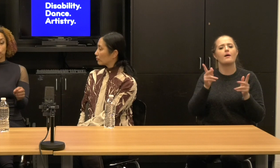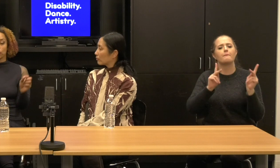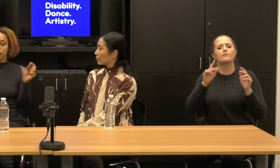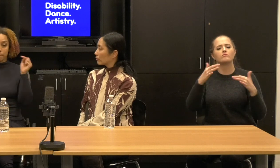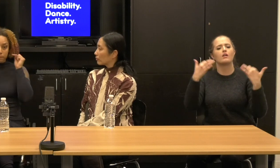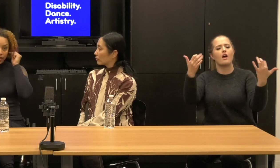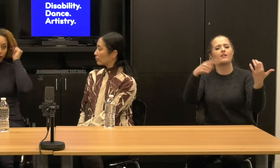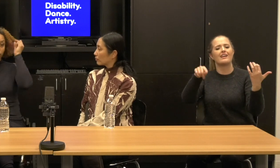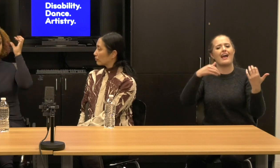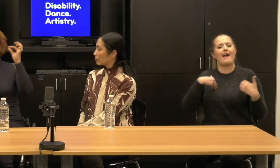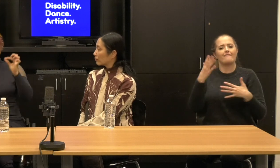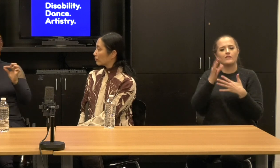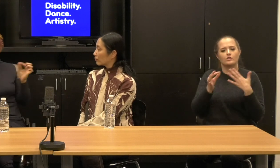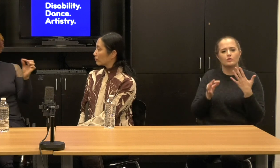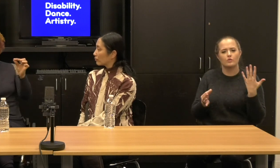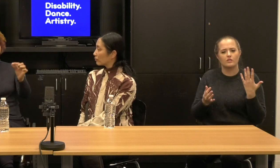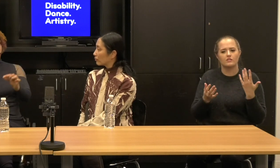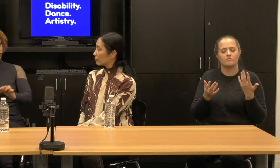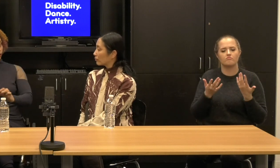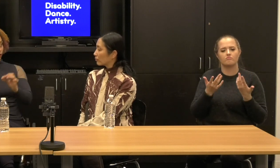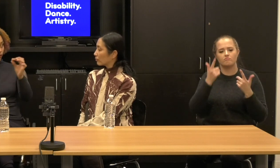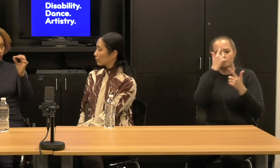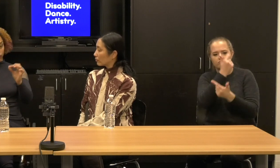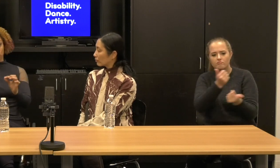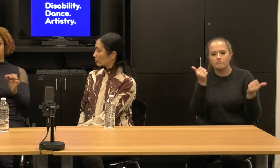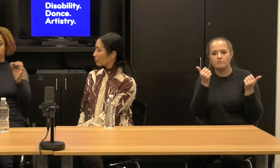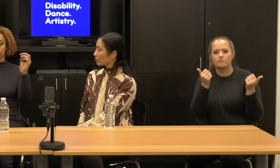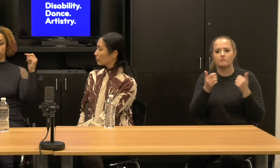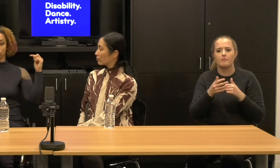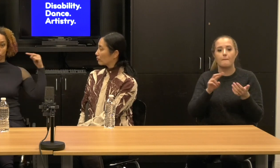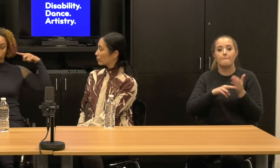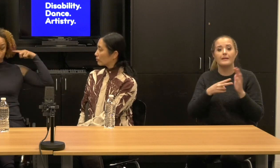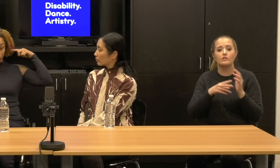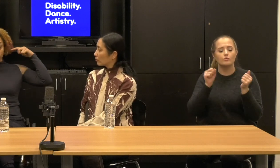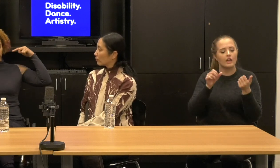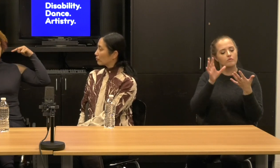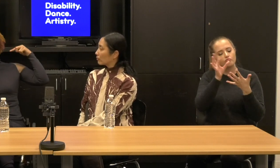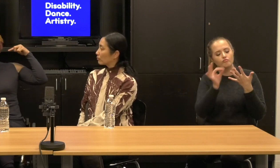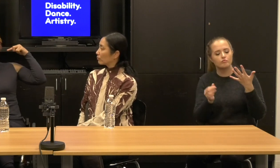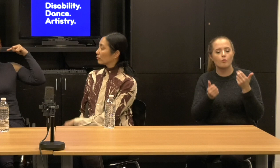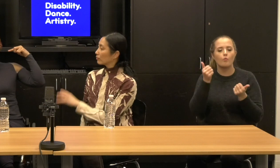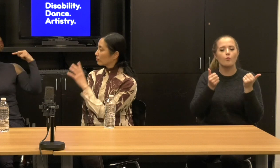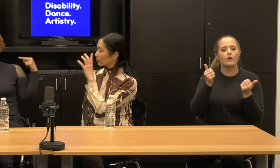So you could mix the tracks and you could be listened to more than one track at once.